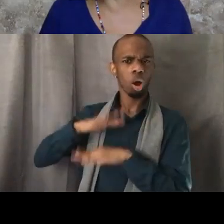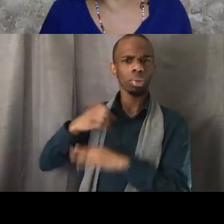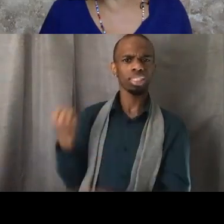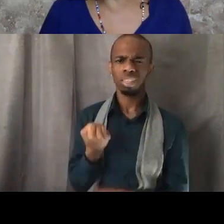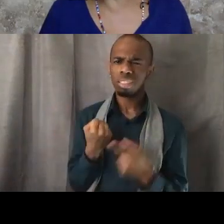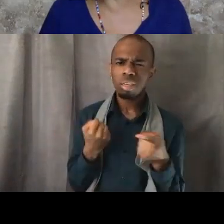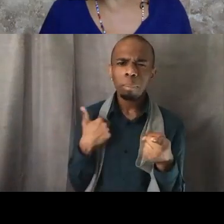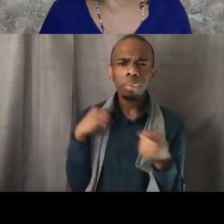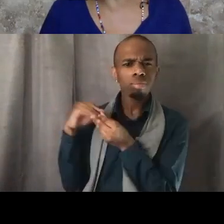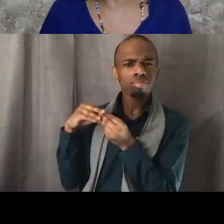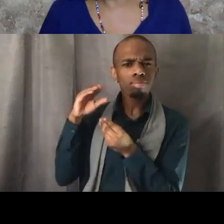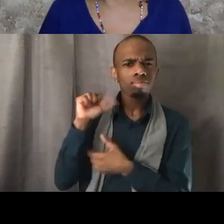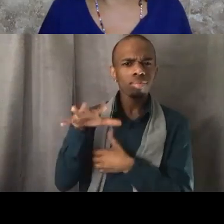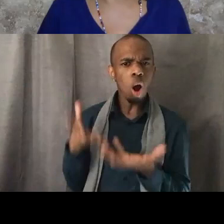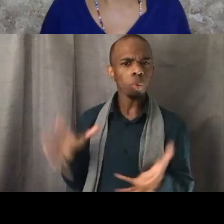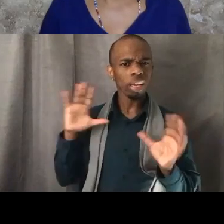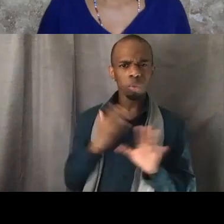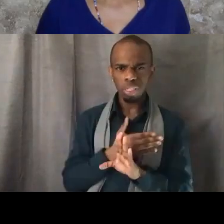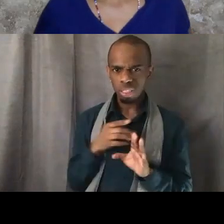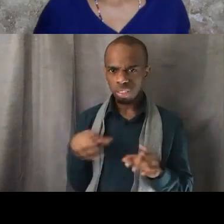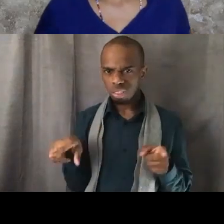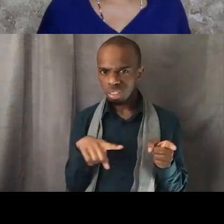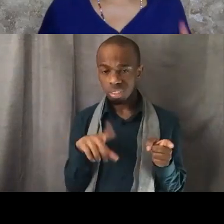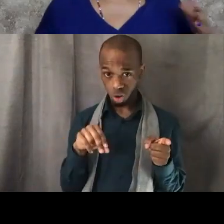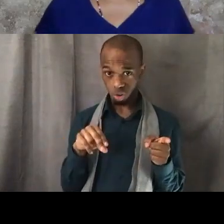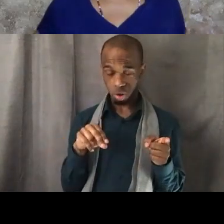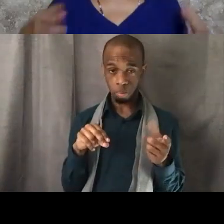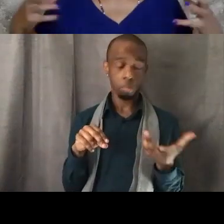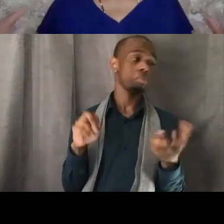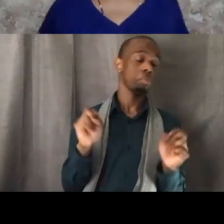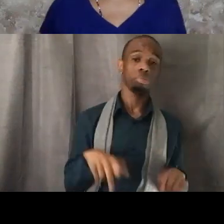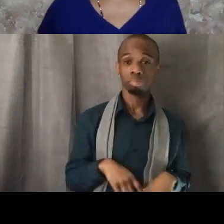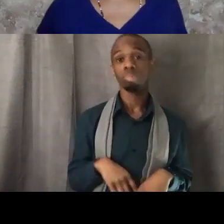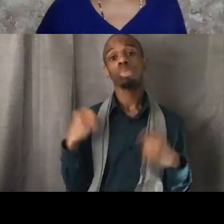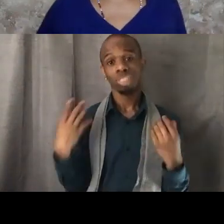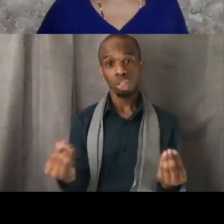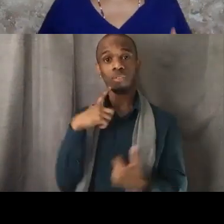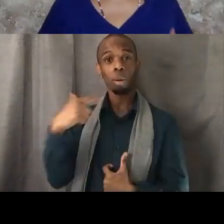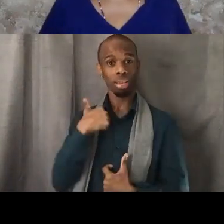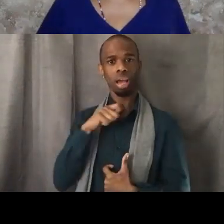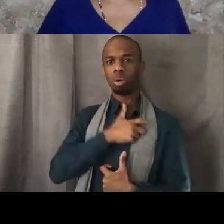I don't wanna repeat myself? No. So for me I was glued to the television waiting